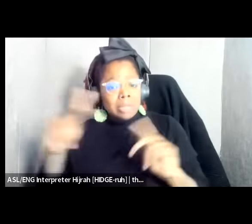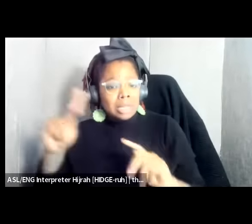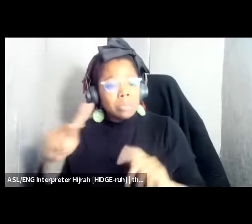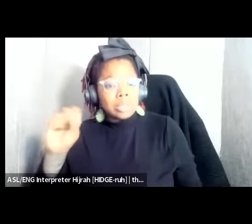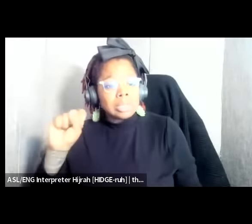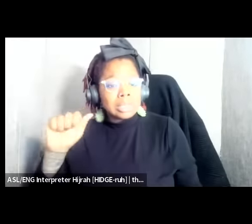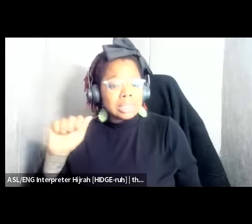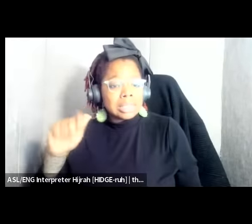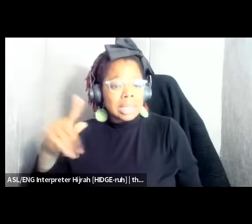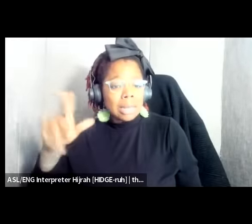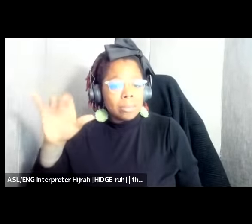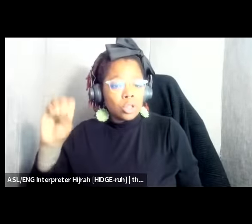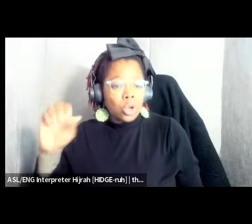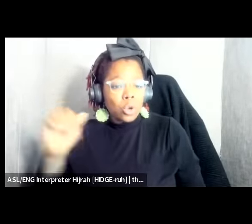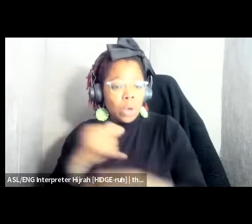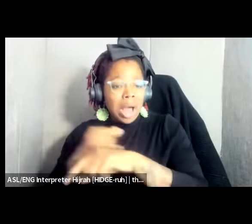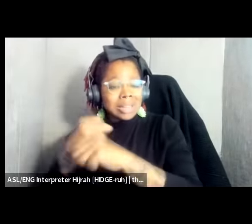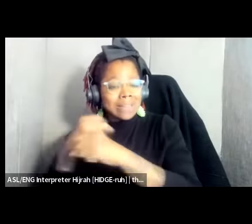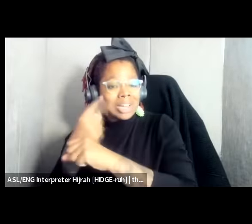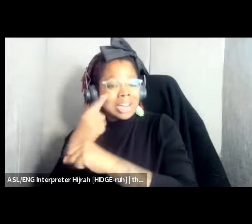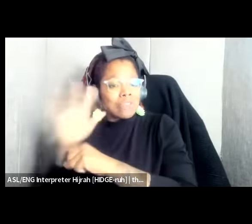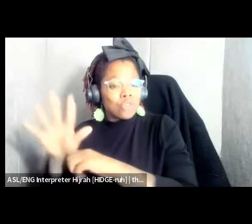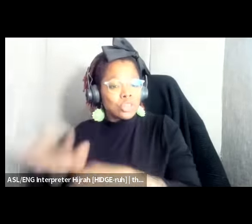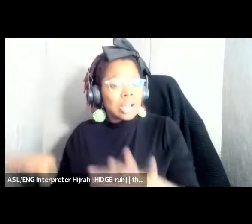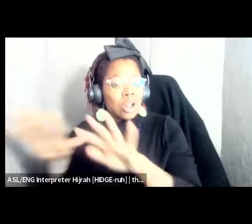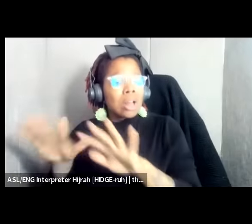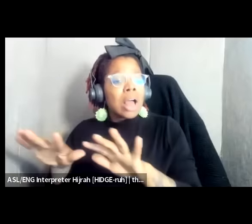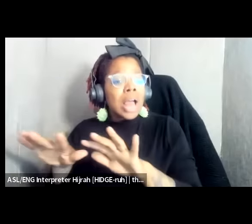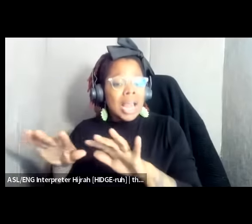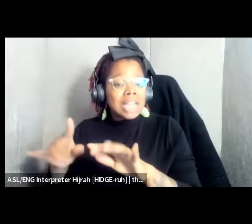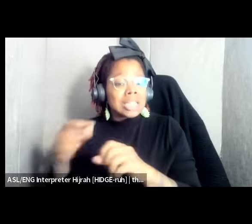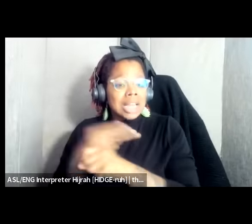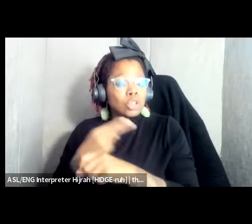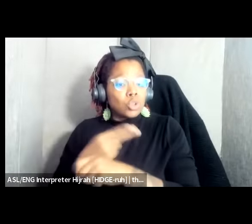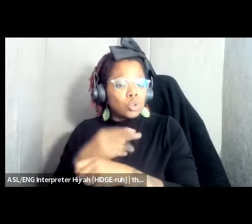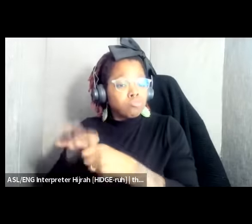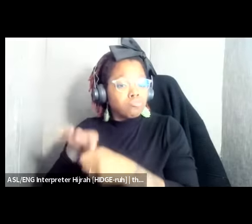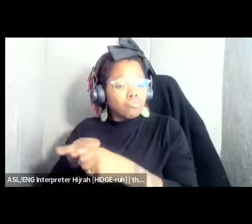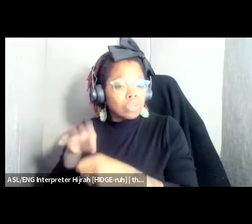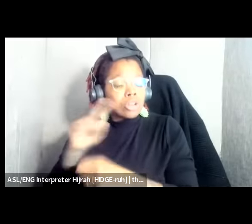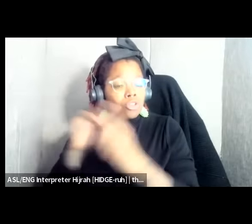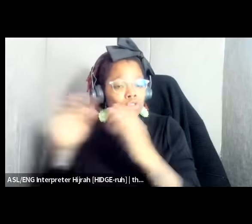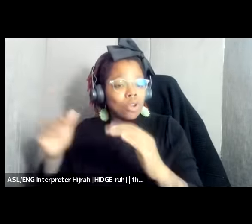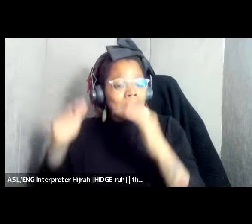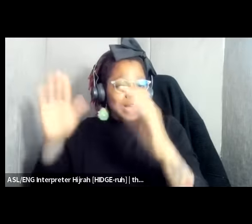for their land who used referendum in order to be able to advance their struggle um there were